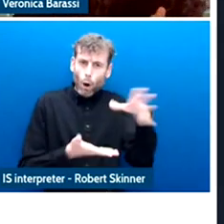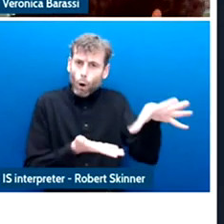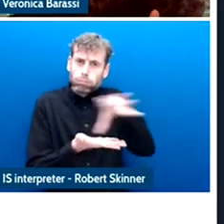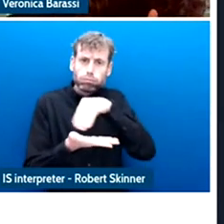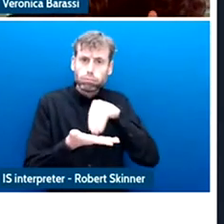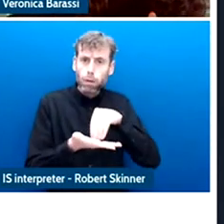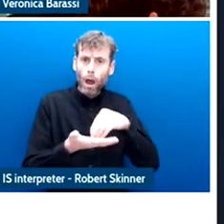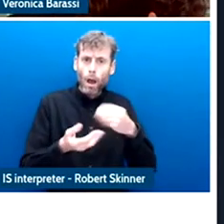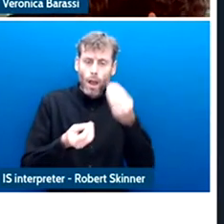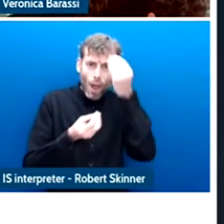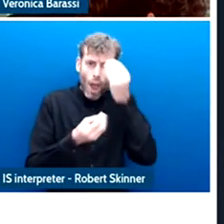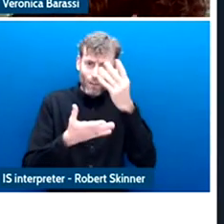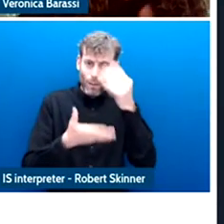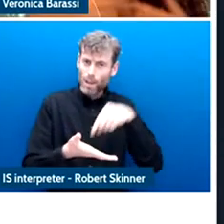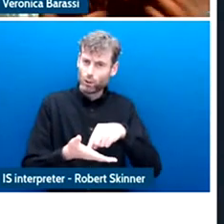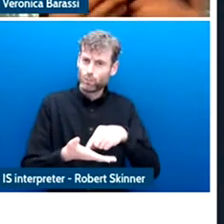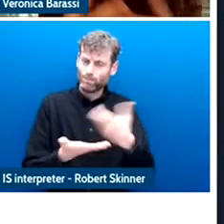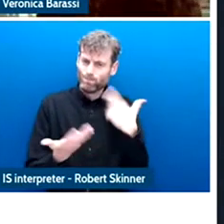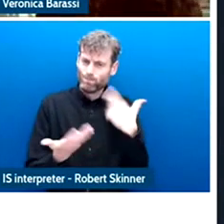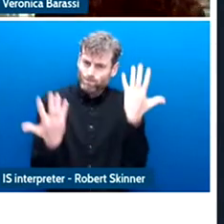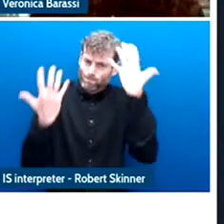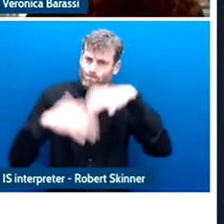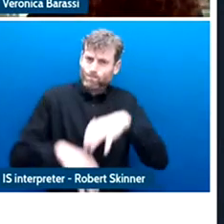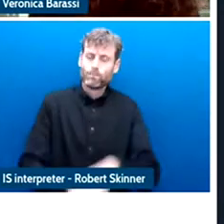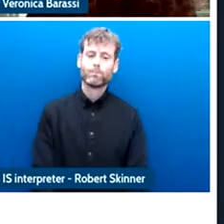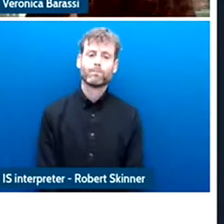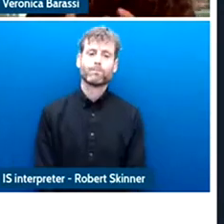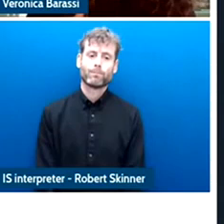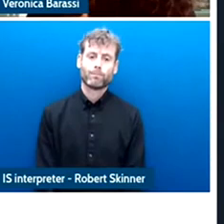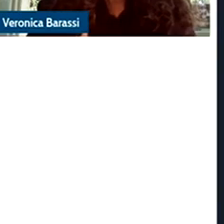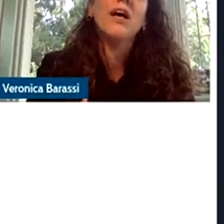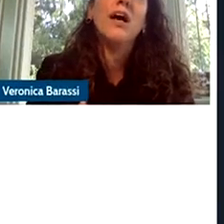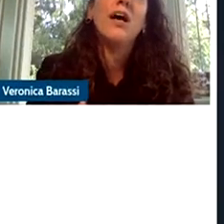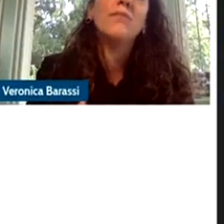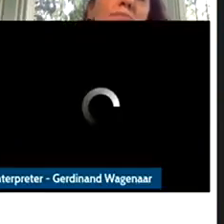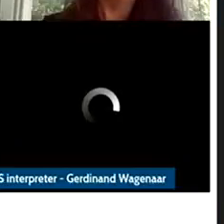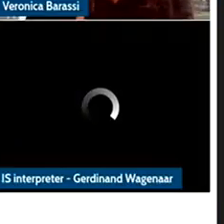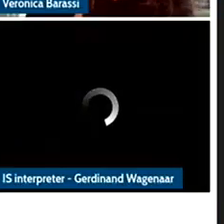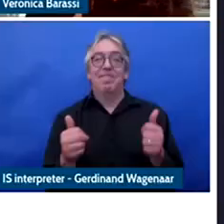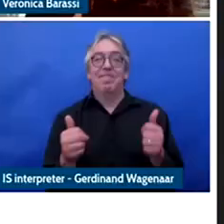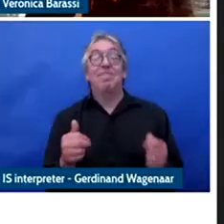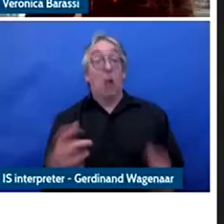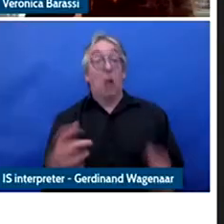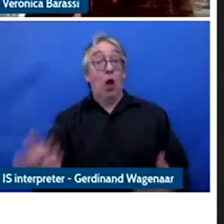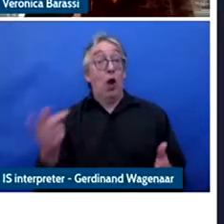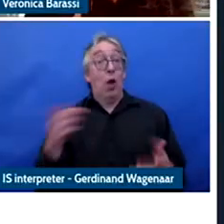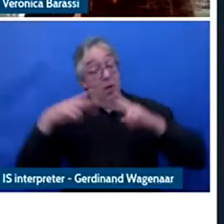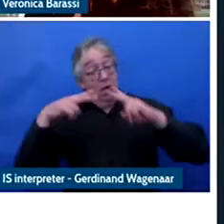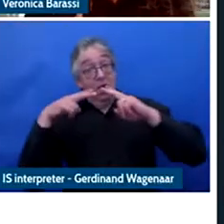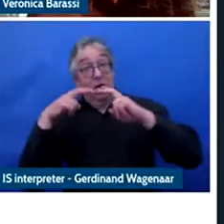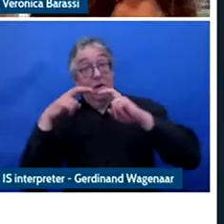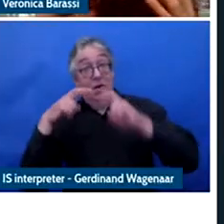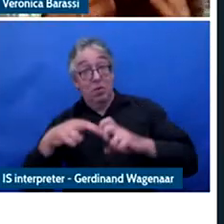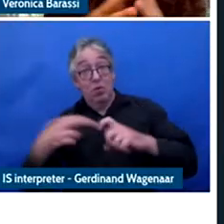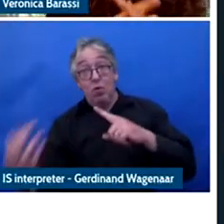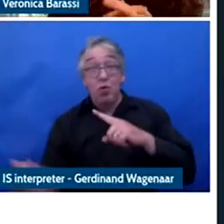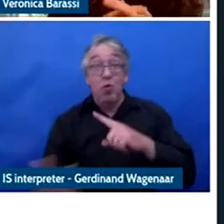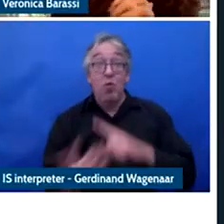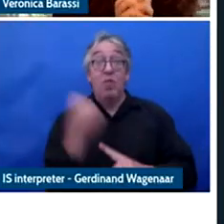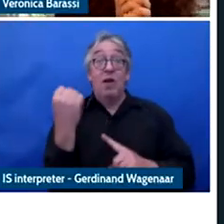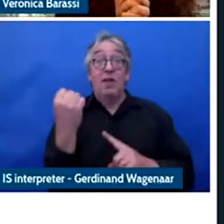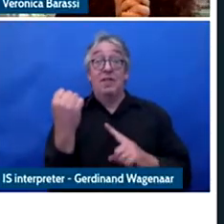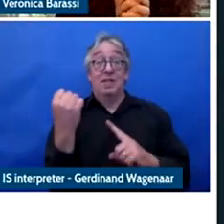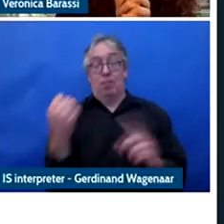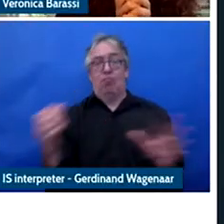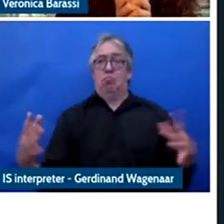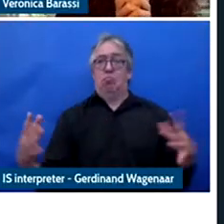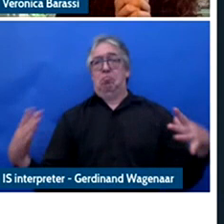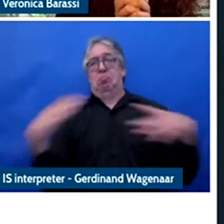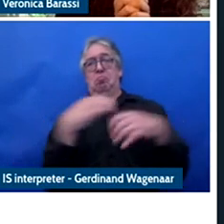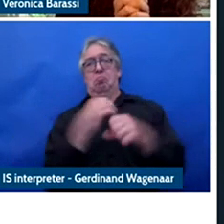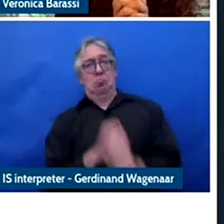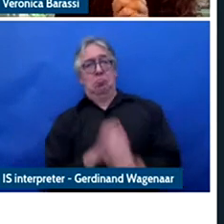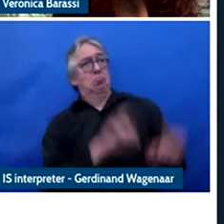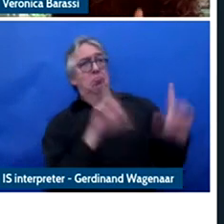And the key findings from my project are pretty much to summarize that in a knew